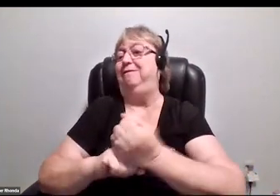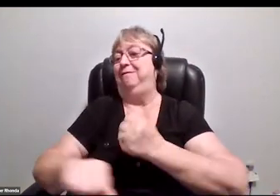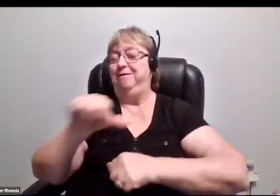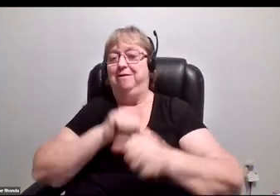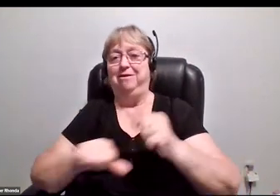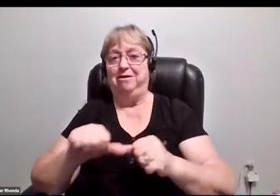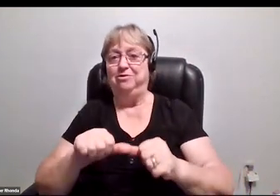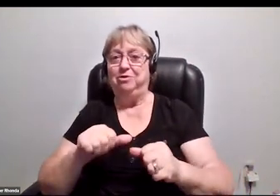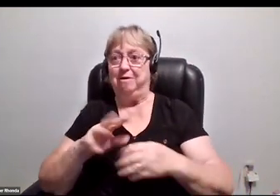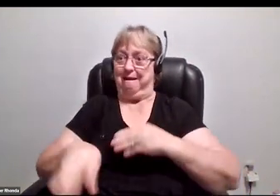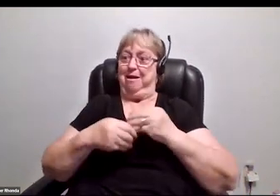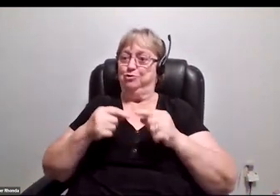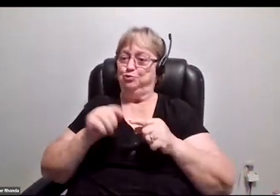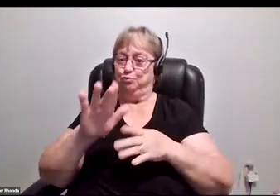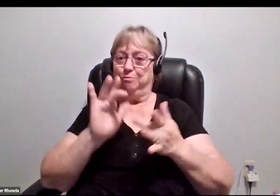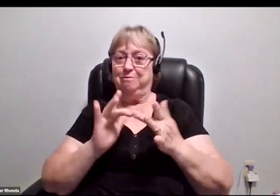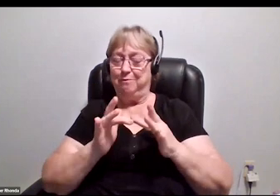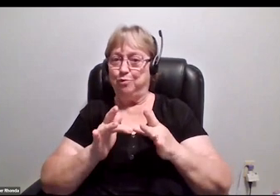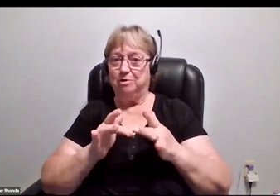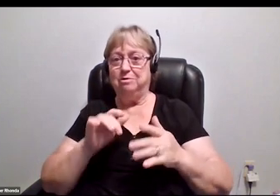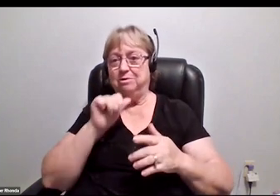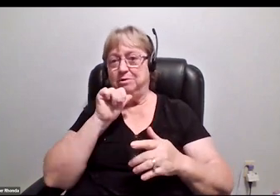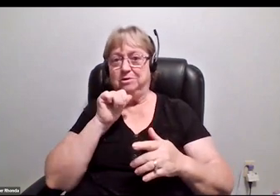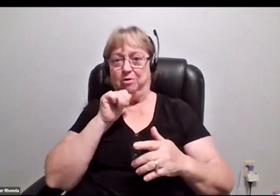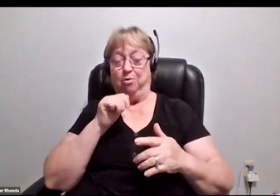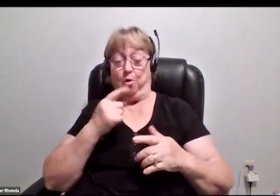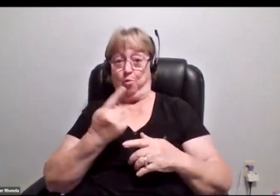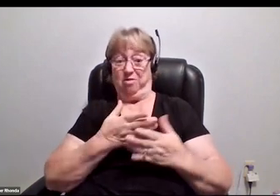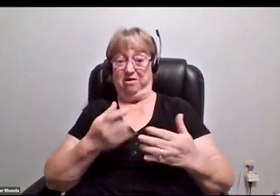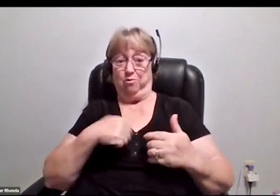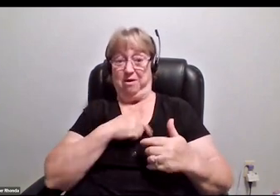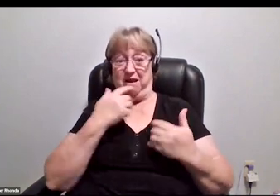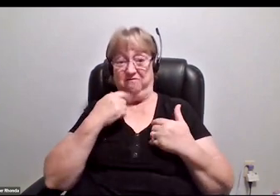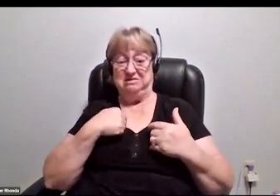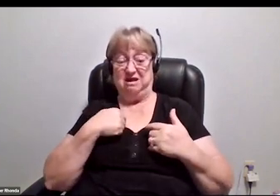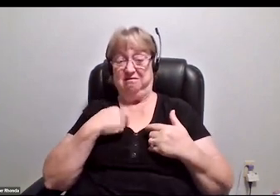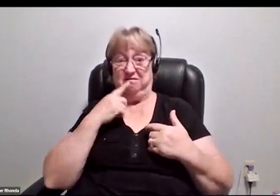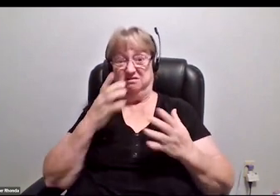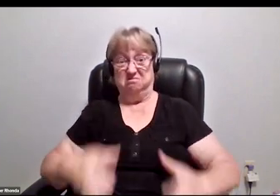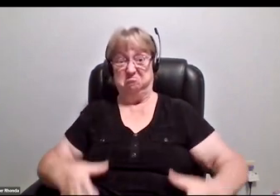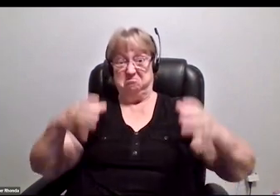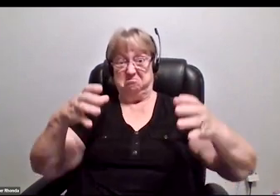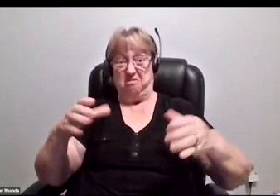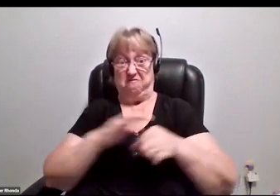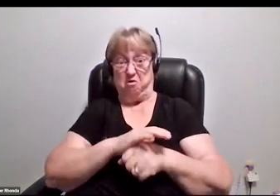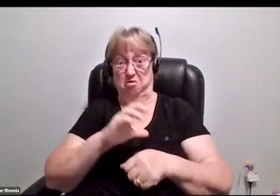One of these issues that we have in the disability community is this crabs in a barrel. Let me just get out of this barrel and then once I'm out,